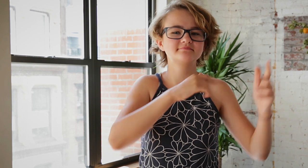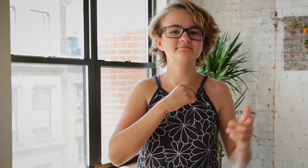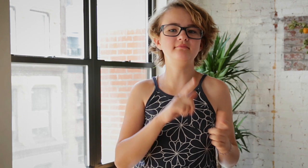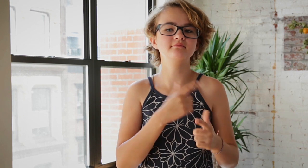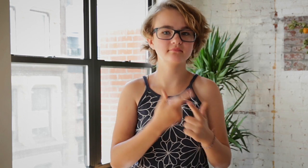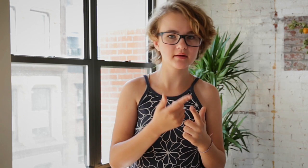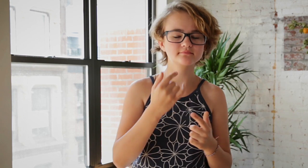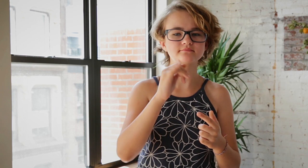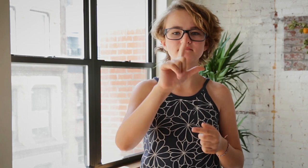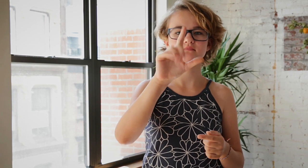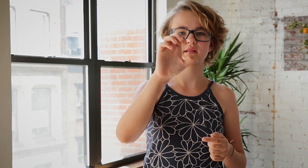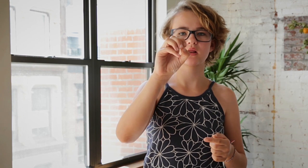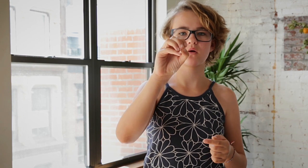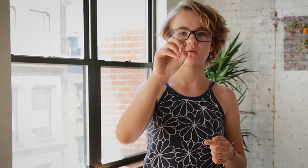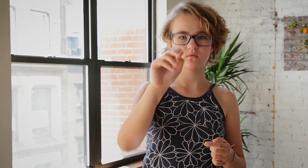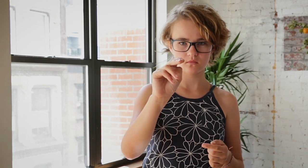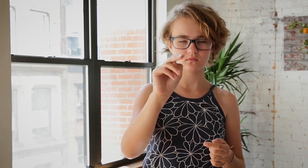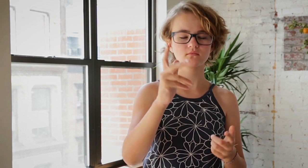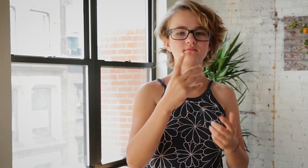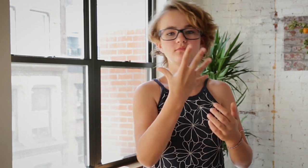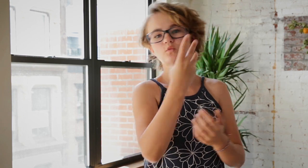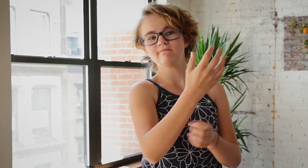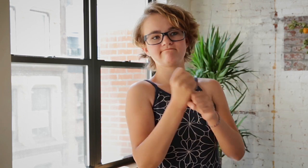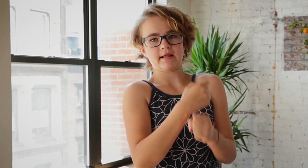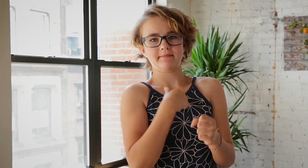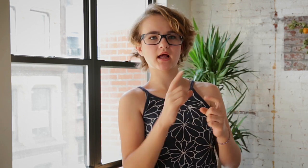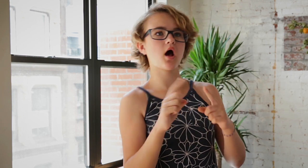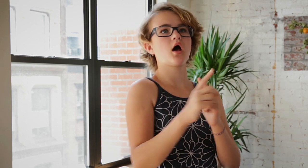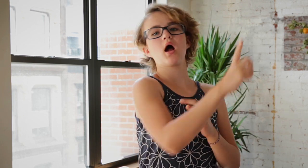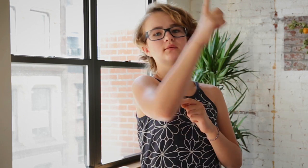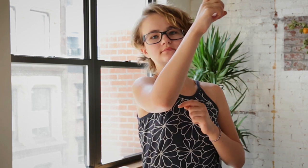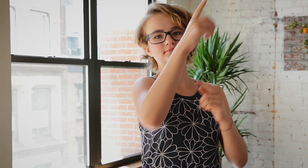Then Leon brought me upstairs into a loft area.